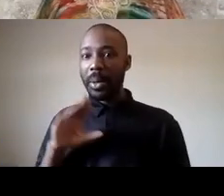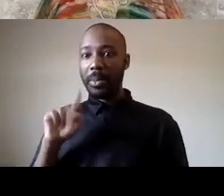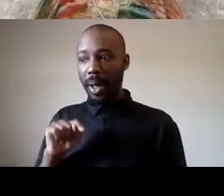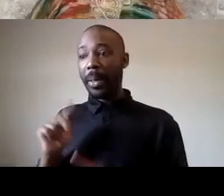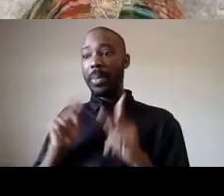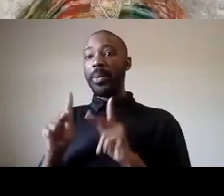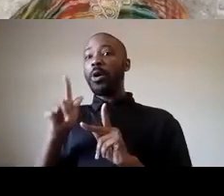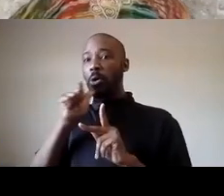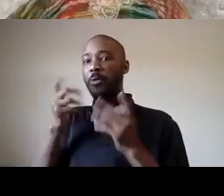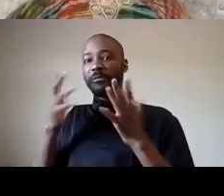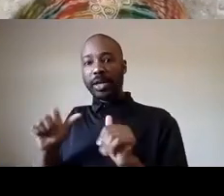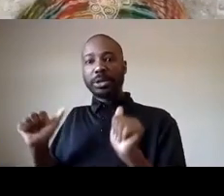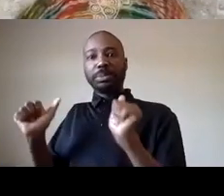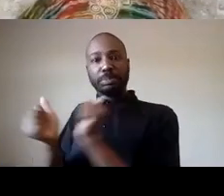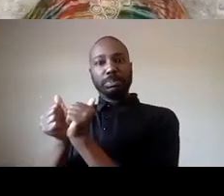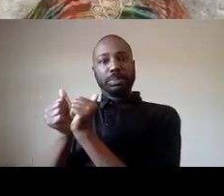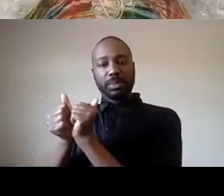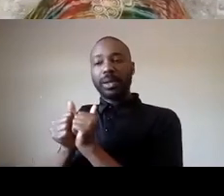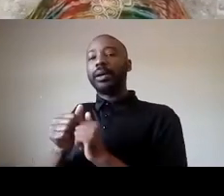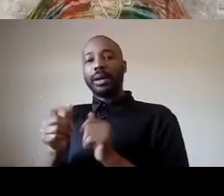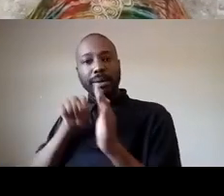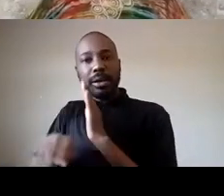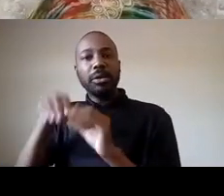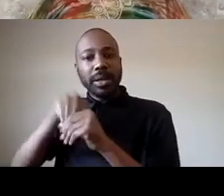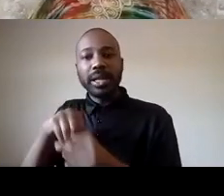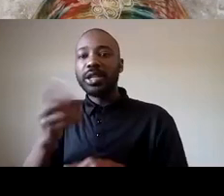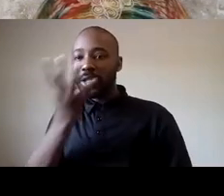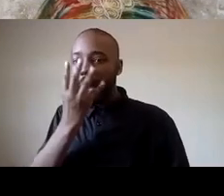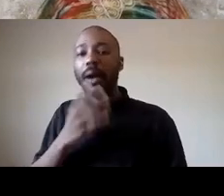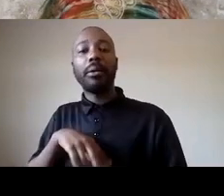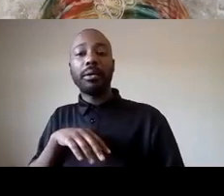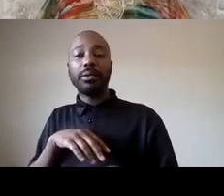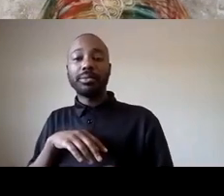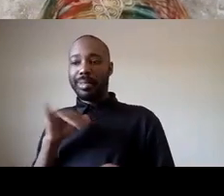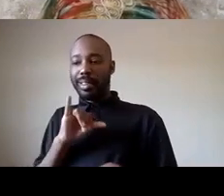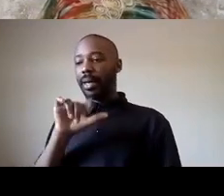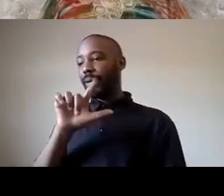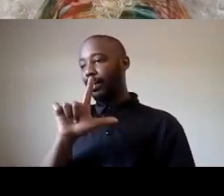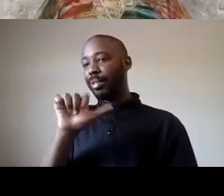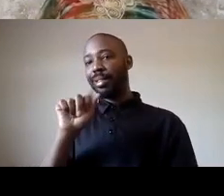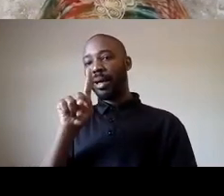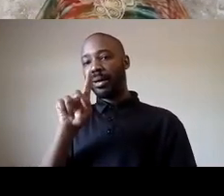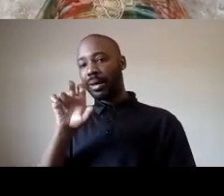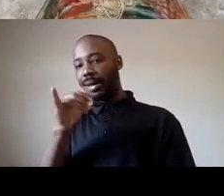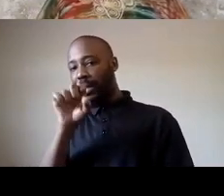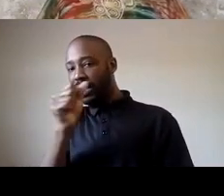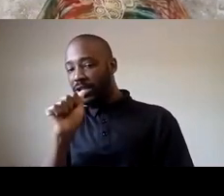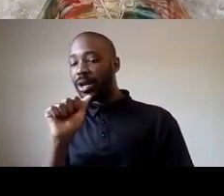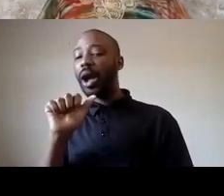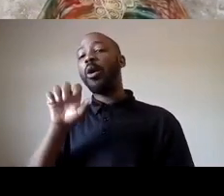so people who are killed in jails and prisons like waukesha wilson like john horton like your own quinten thomas